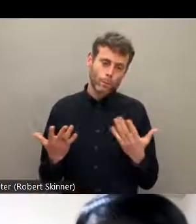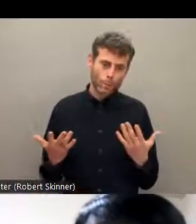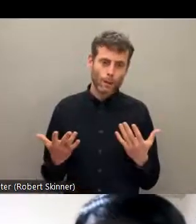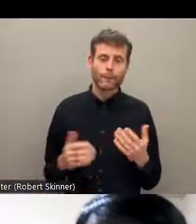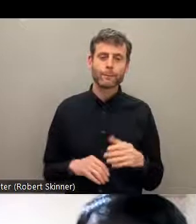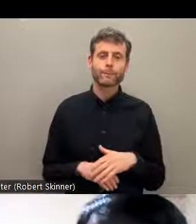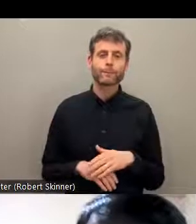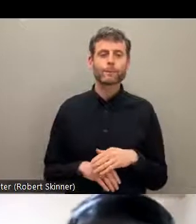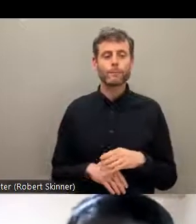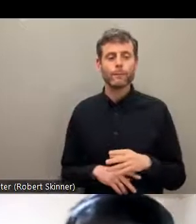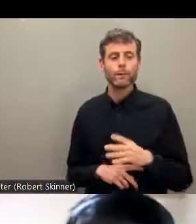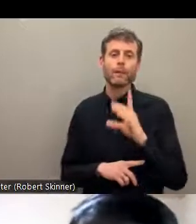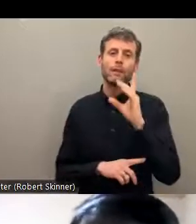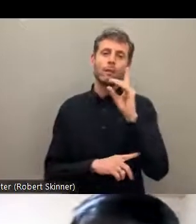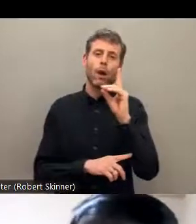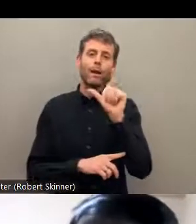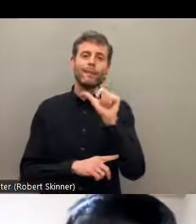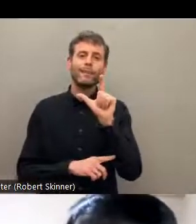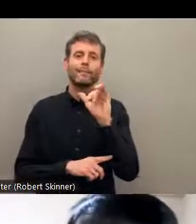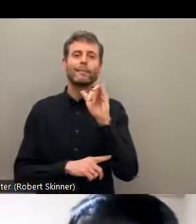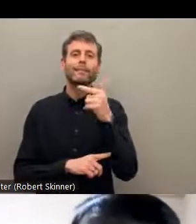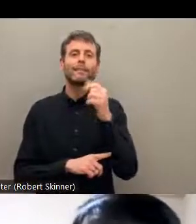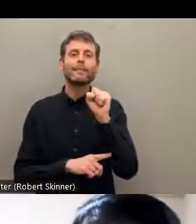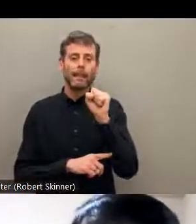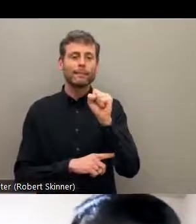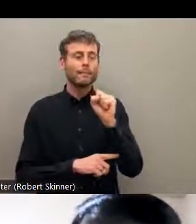approach. OK, we are talking about Dalits, so